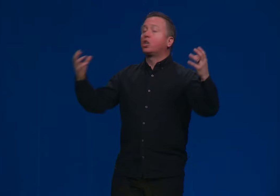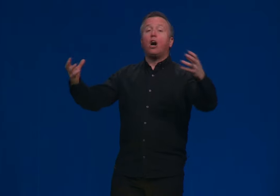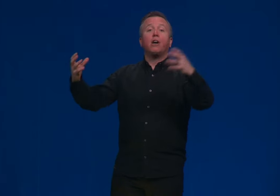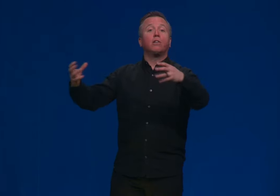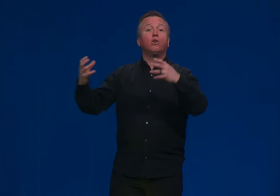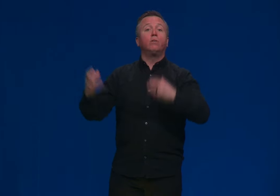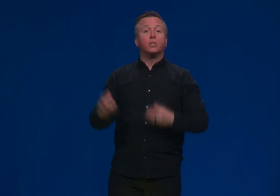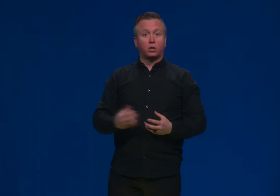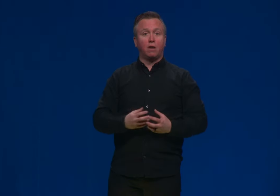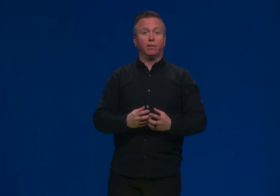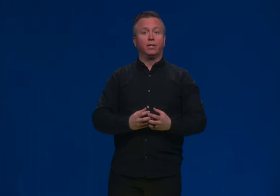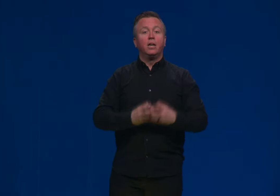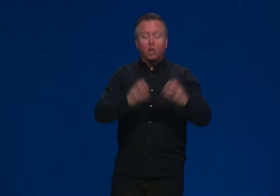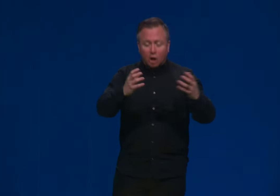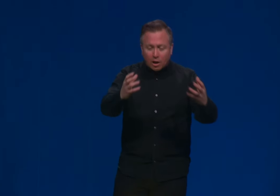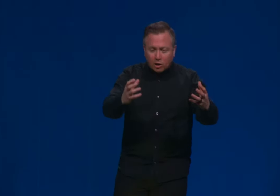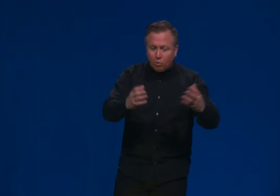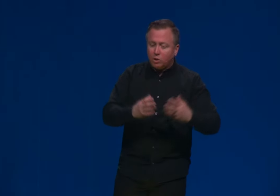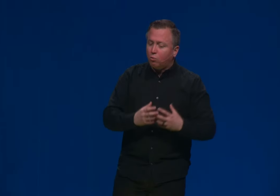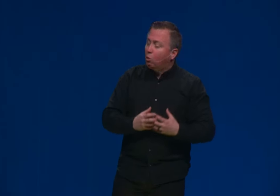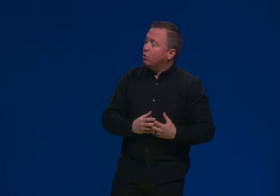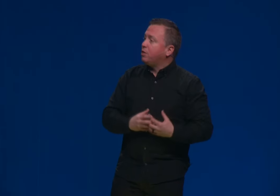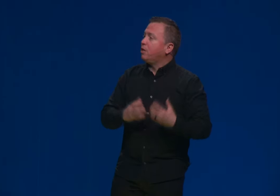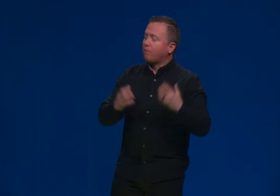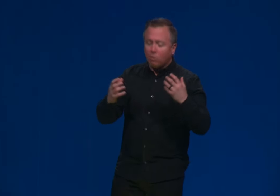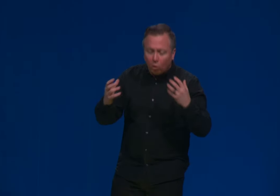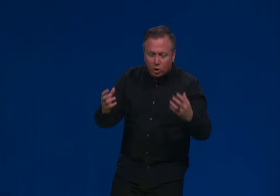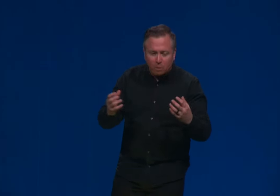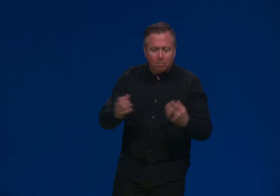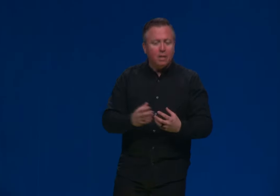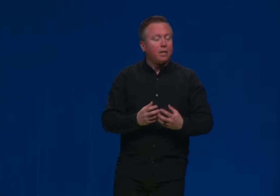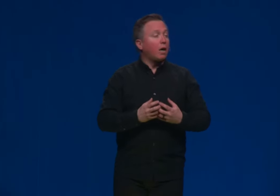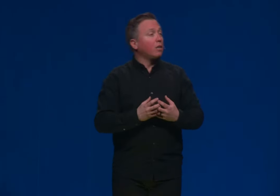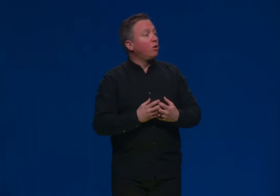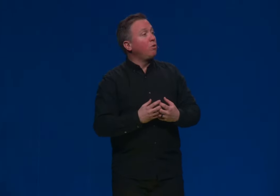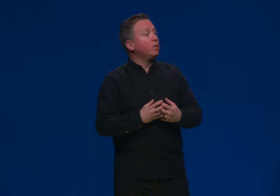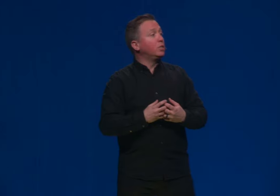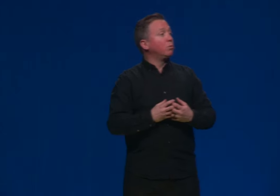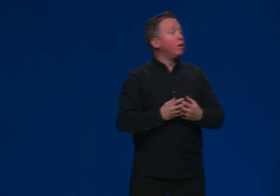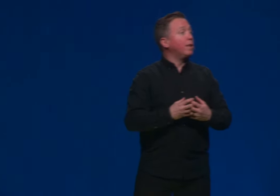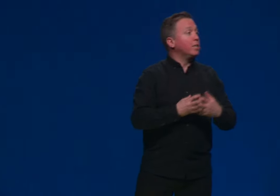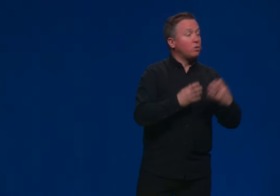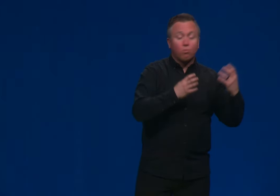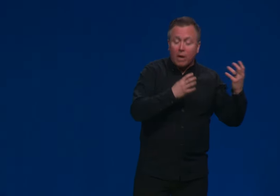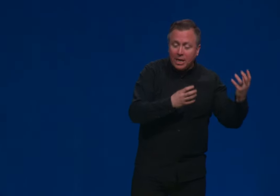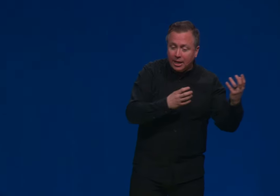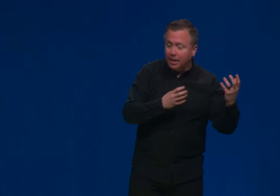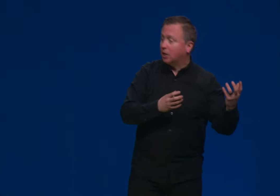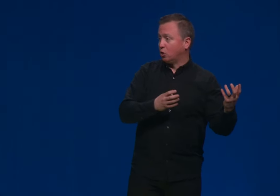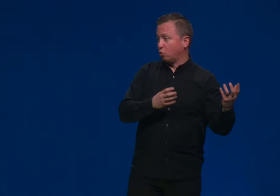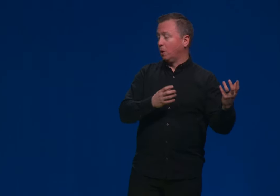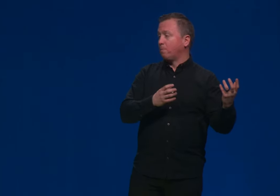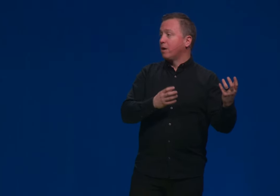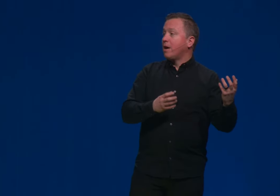God alone is sovereign. God alone is worthy of our worship. God alone is the one that is reigning in control.